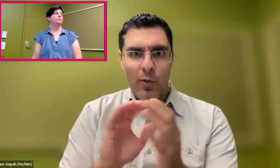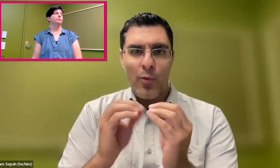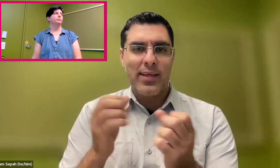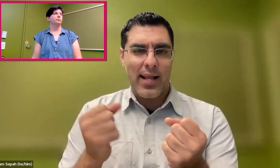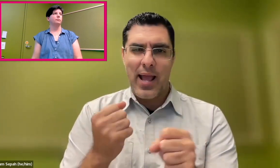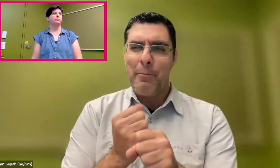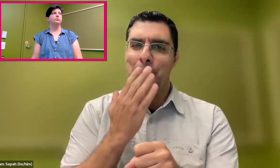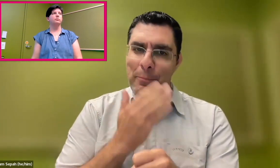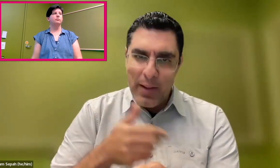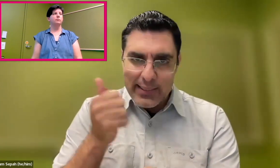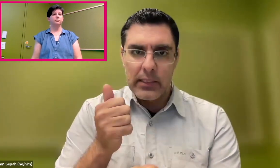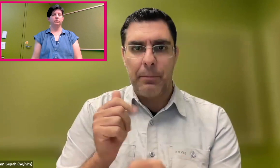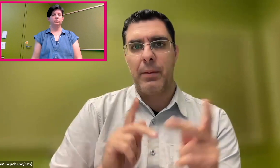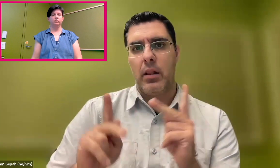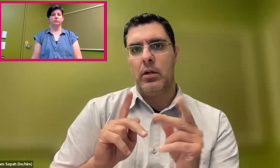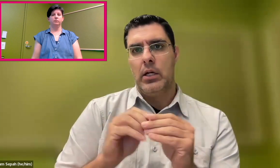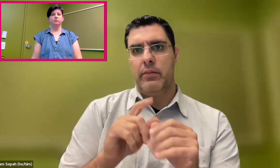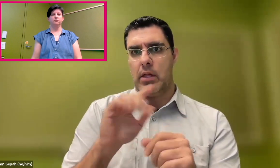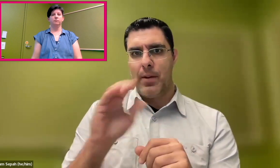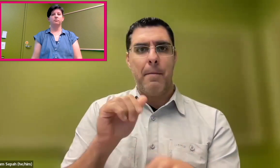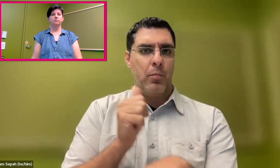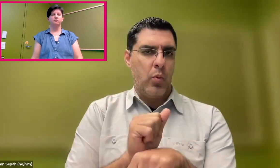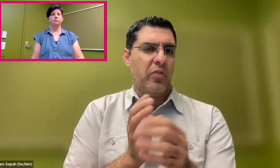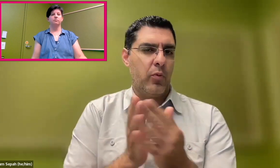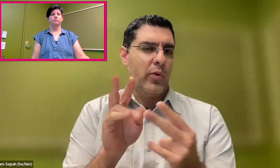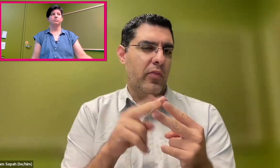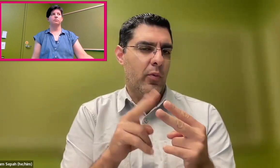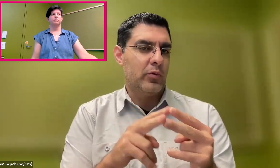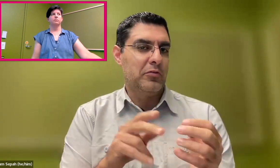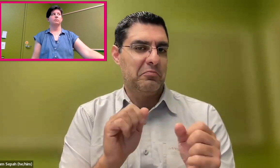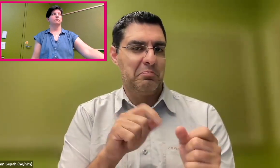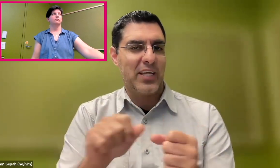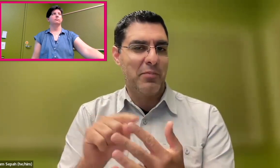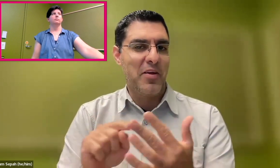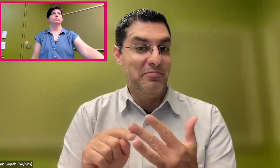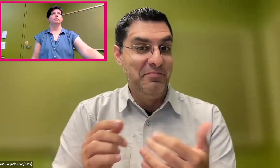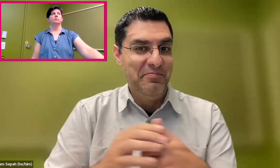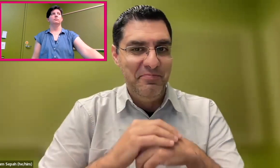but also, I believe that organizations can really